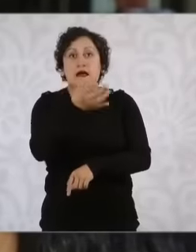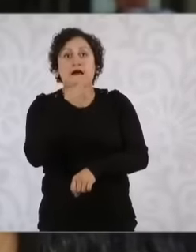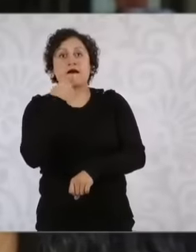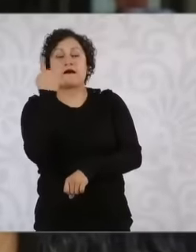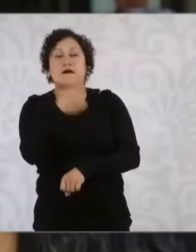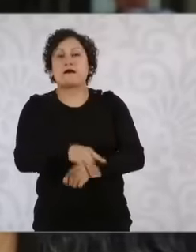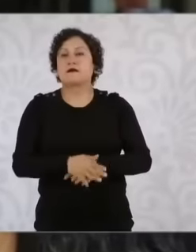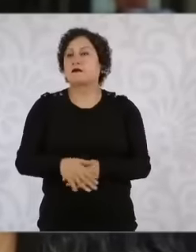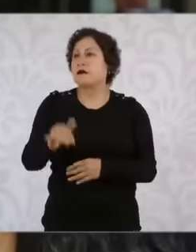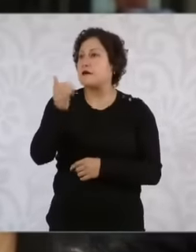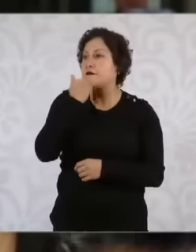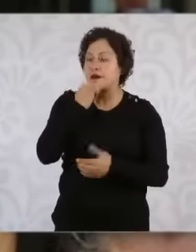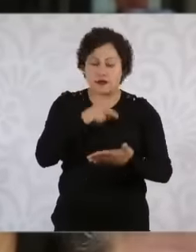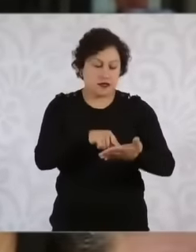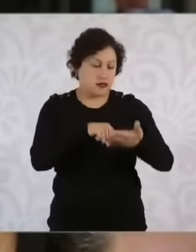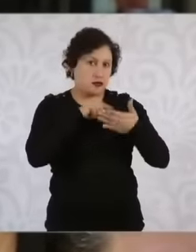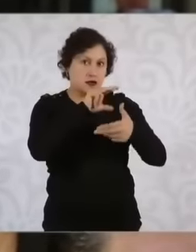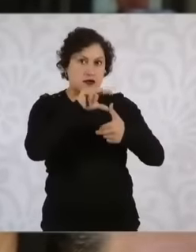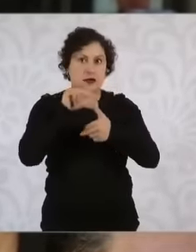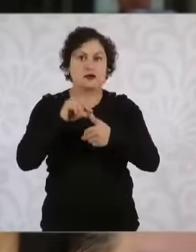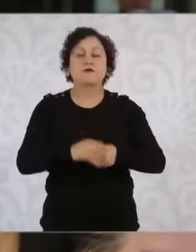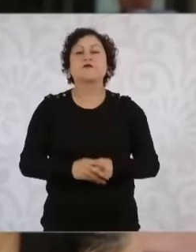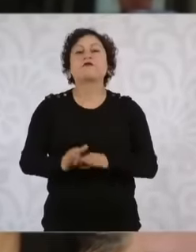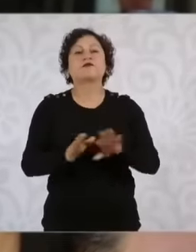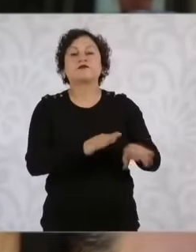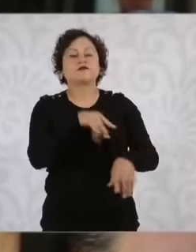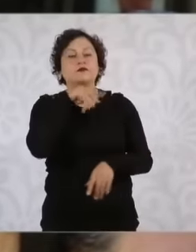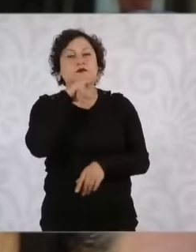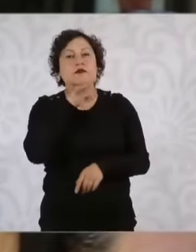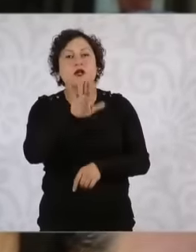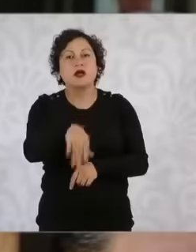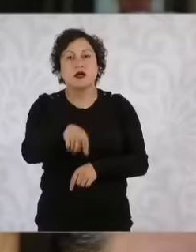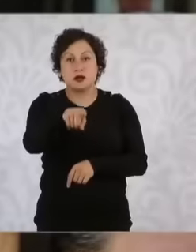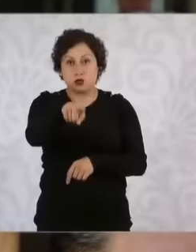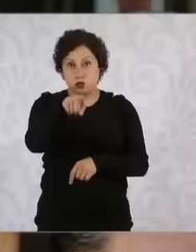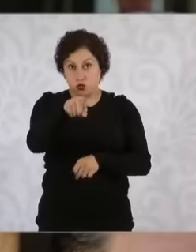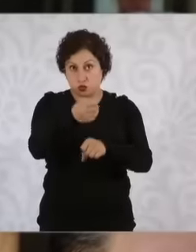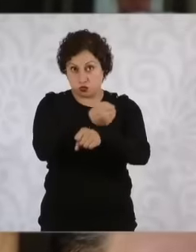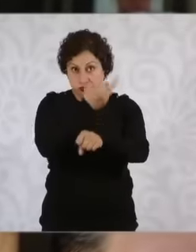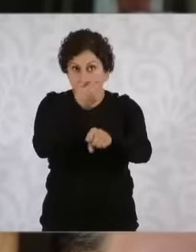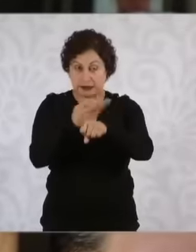about the hurricane, don't don't worry, there will be a telephone number where women can